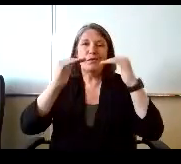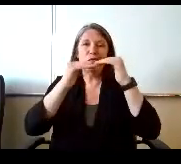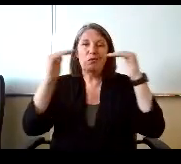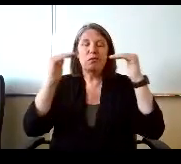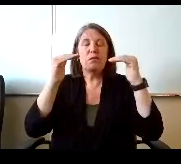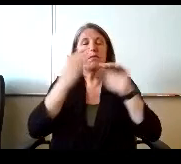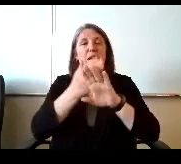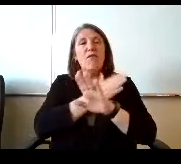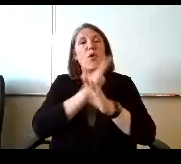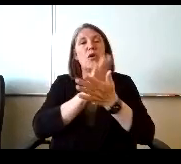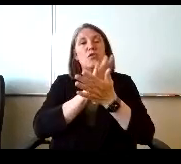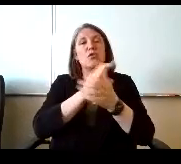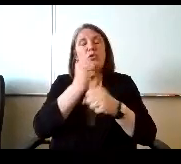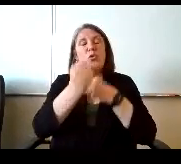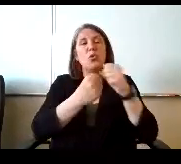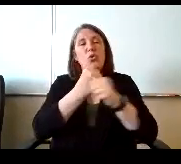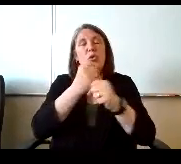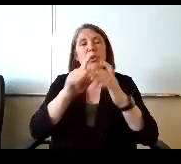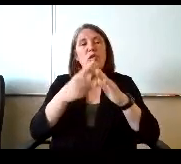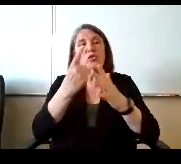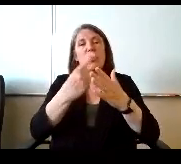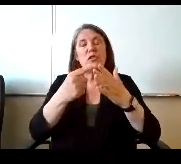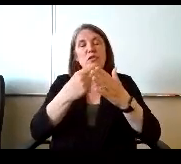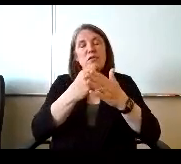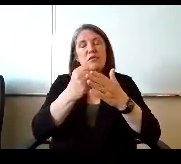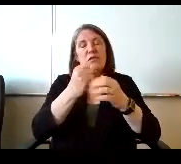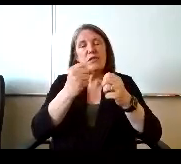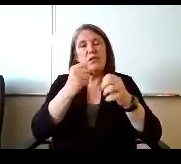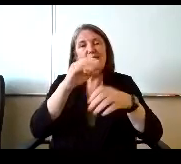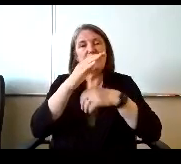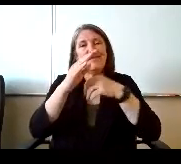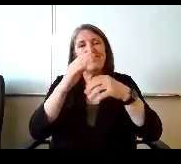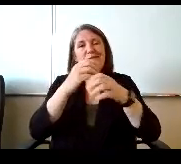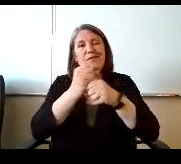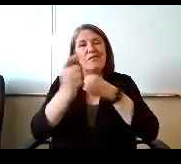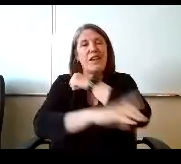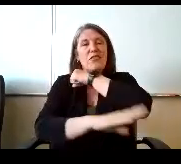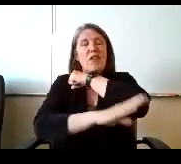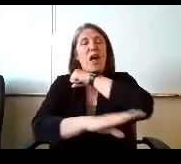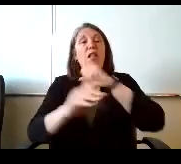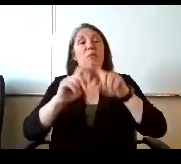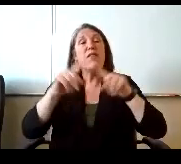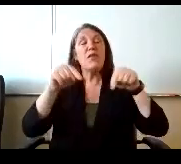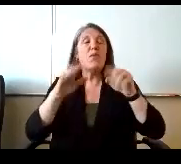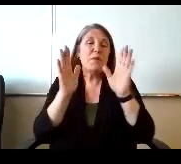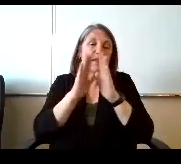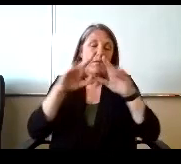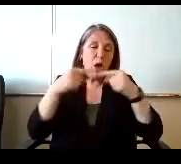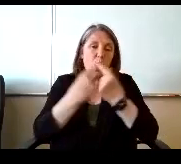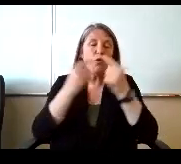And the idea behind all of this is this will be like I said in person, small group instruction.